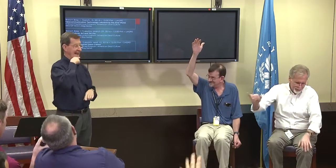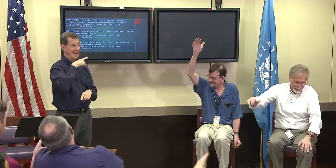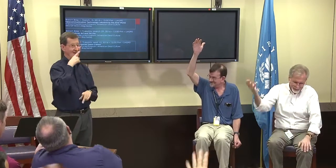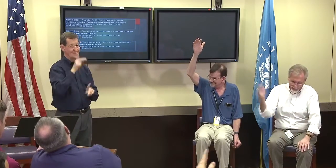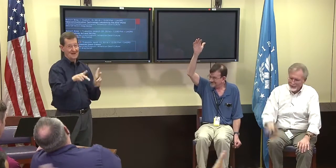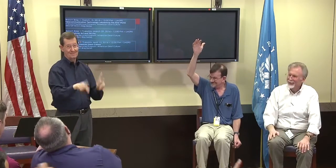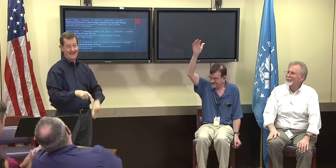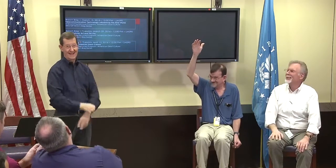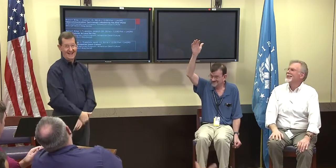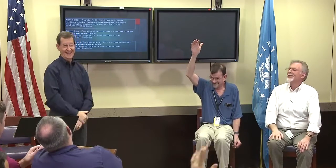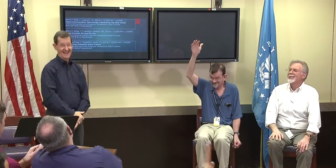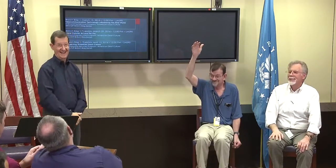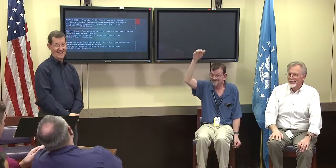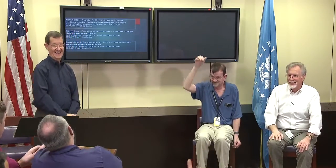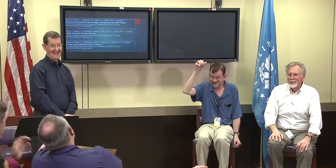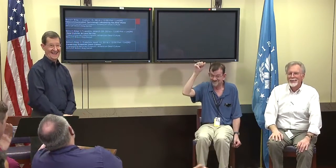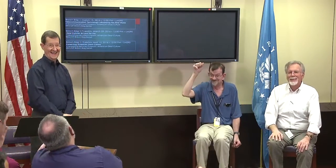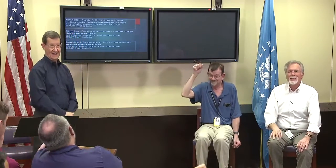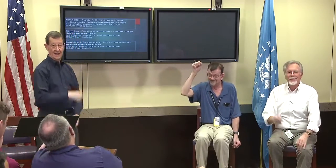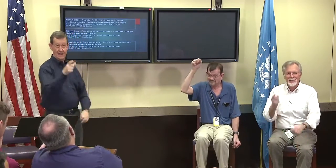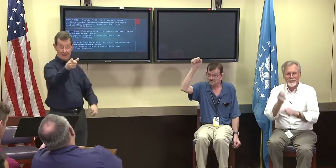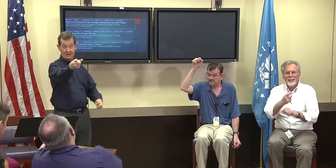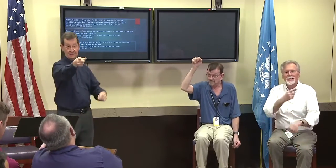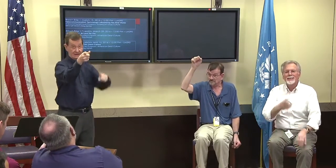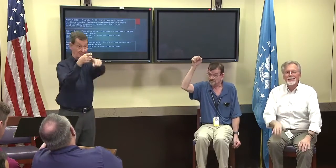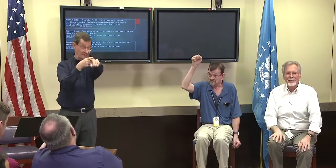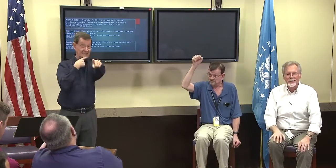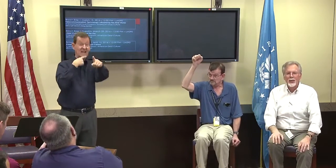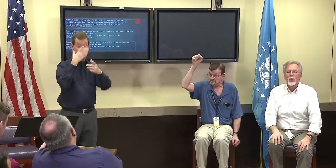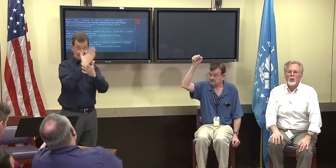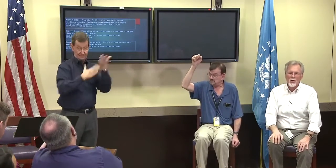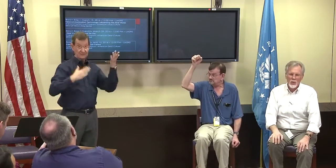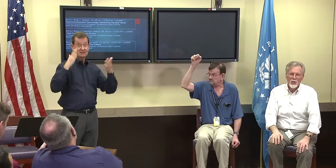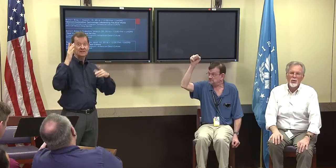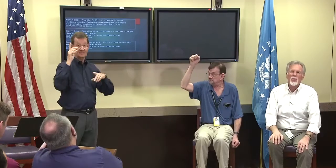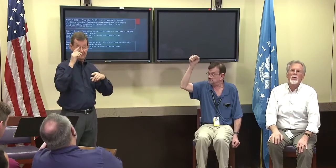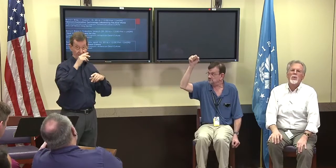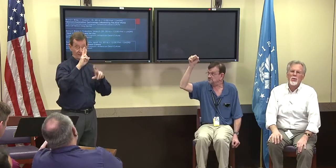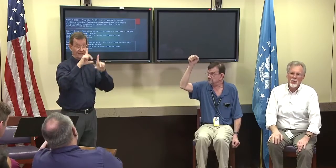I guess, you know, there is a discussion about whether video sign communication should have captioning